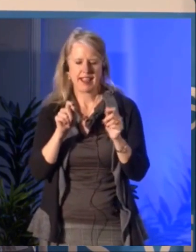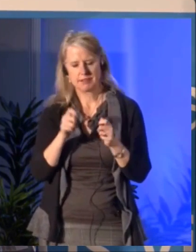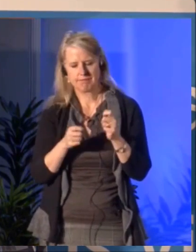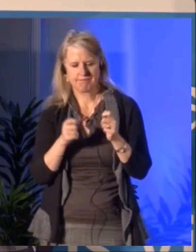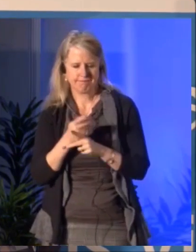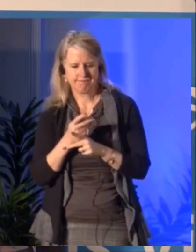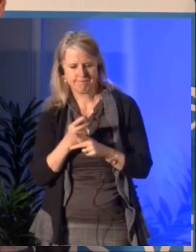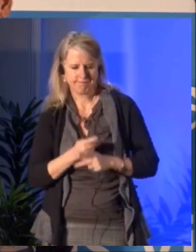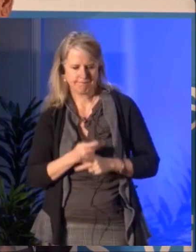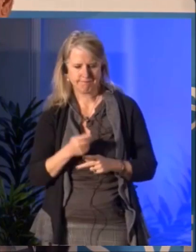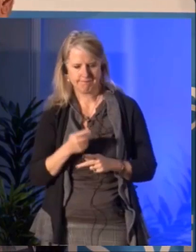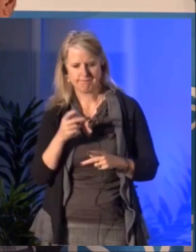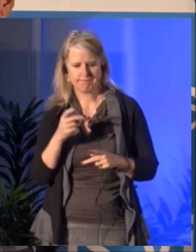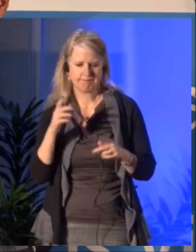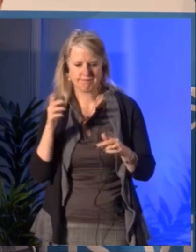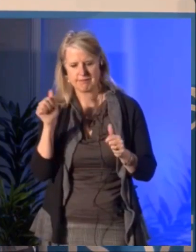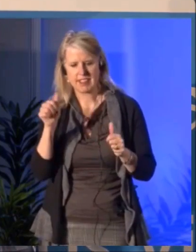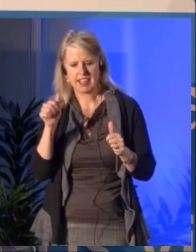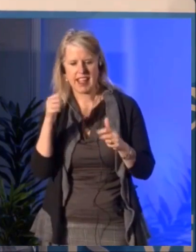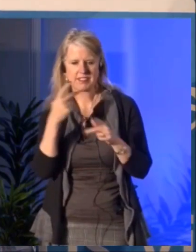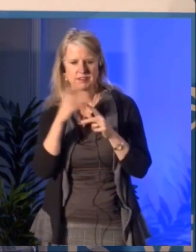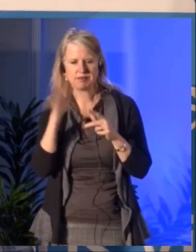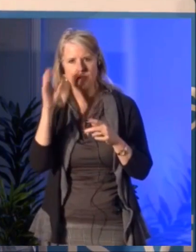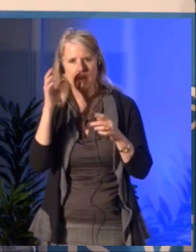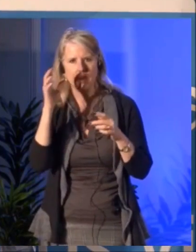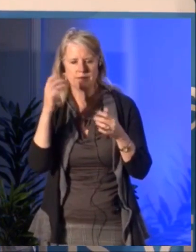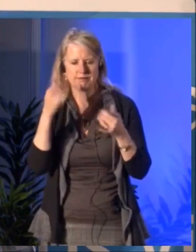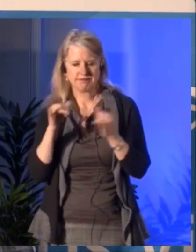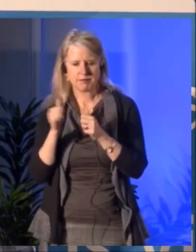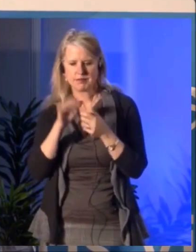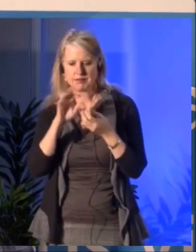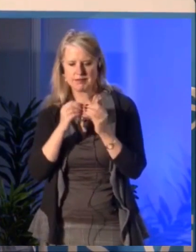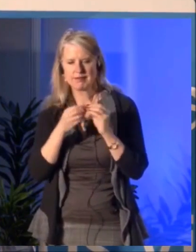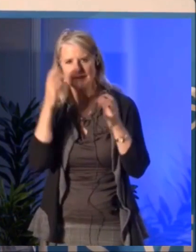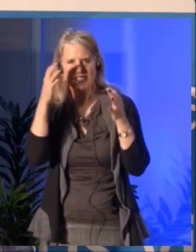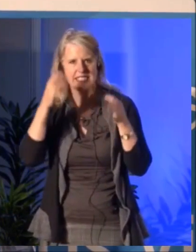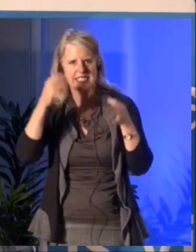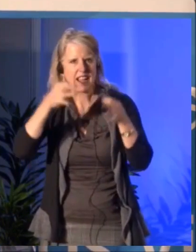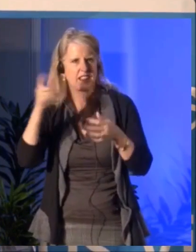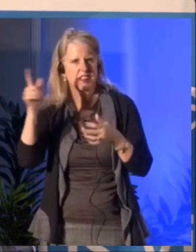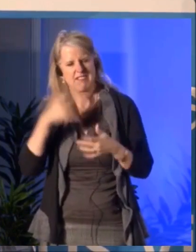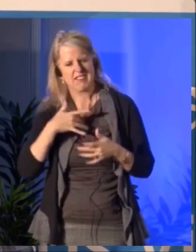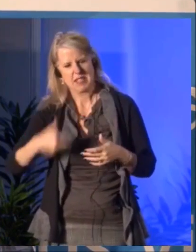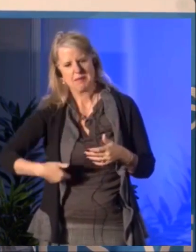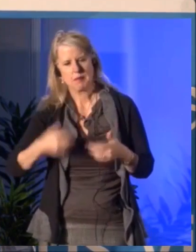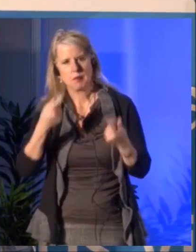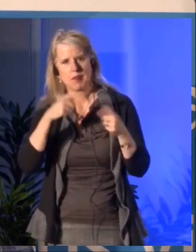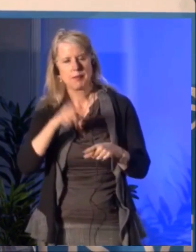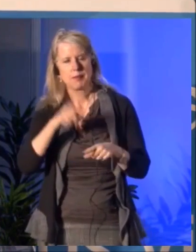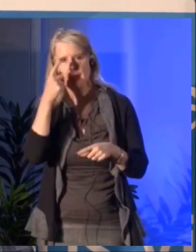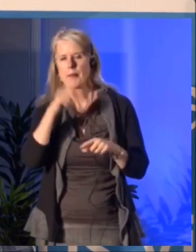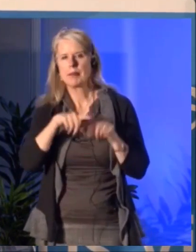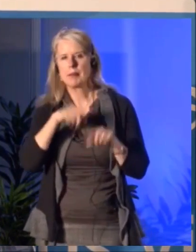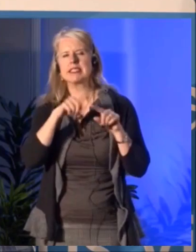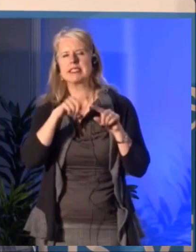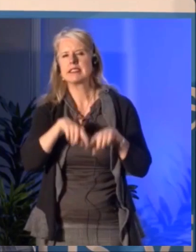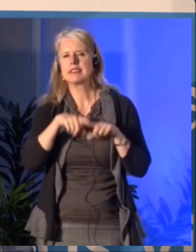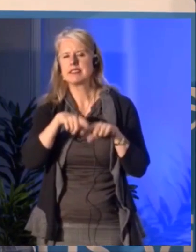to make sure I ask this question. Merci beaucoup. Simon Brault: Yeah, thank you. It's a good question. First of all, I want to say that it's really important